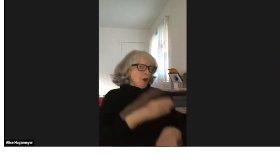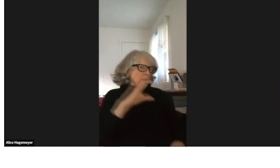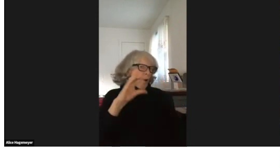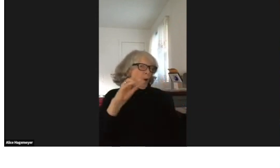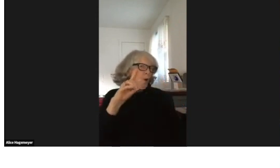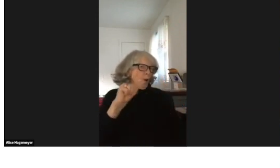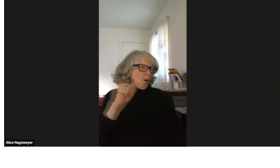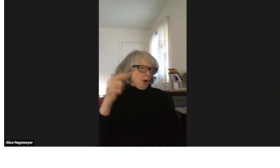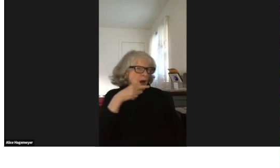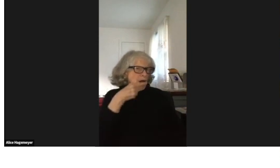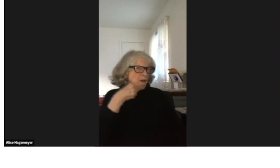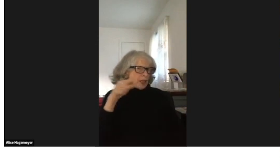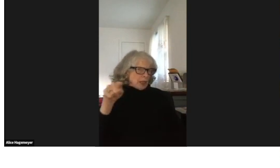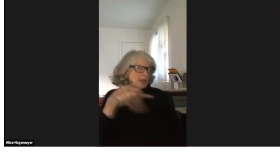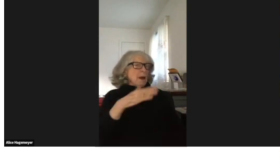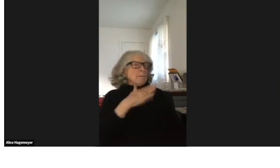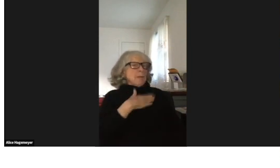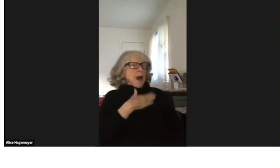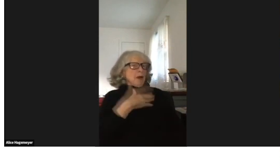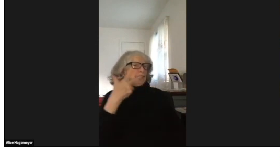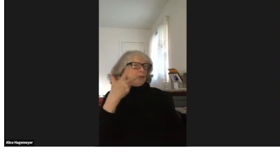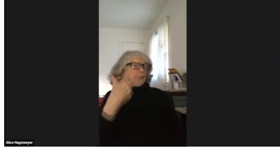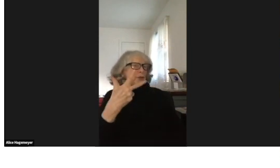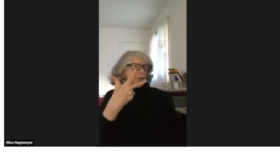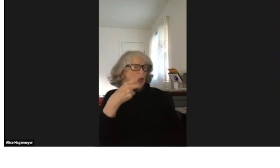Yes, I am. My daughter is a CODA, she's hearing.